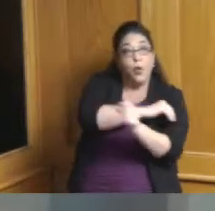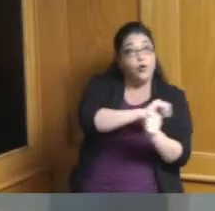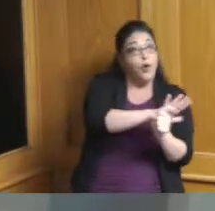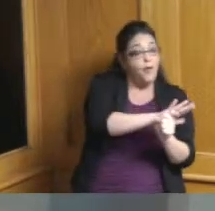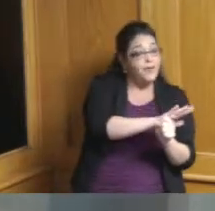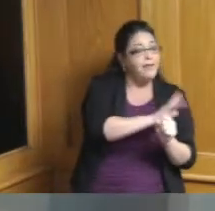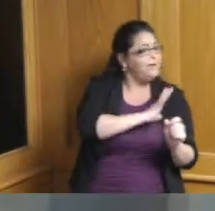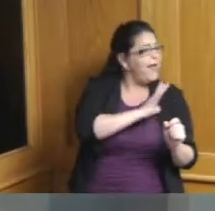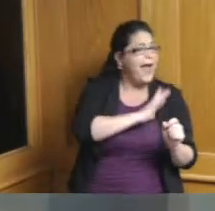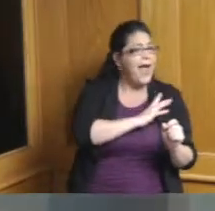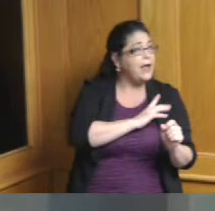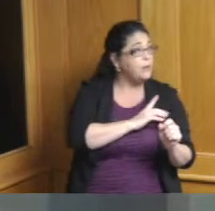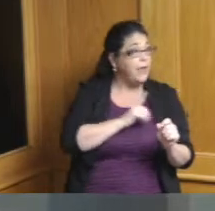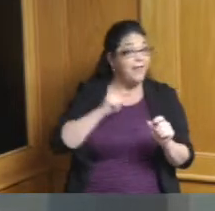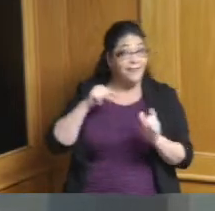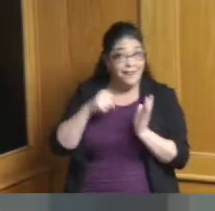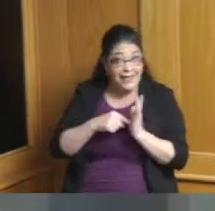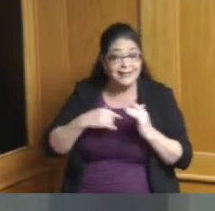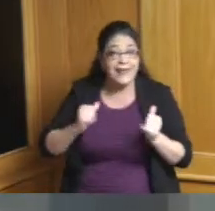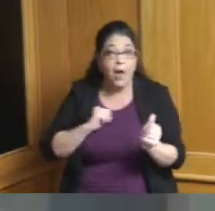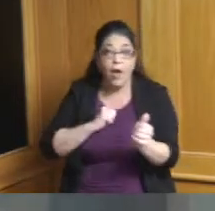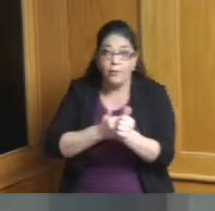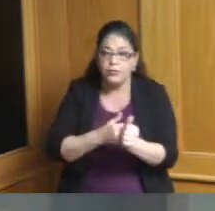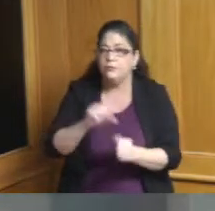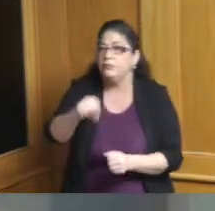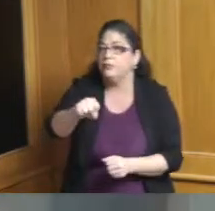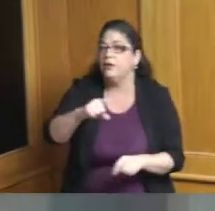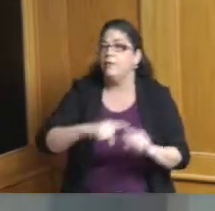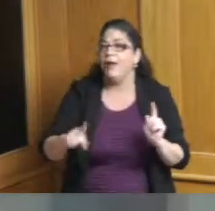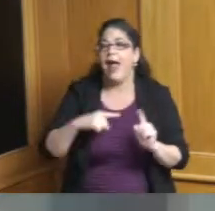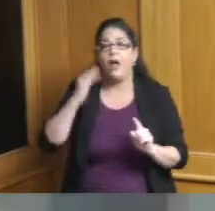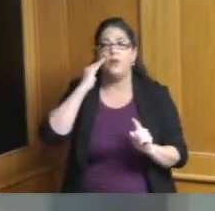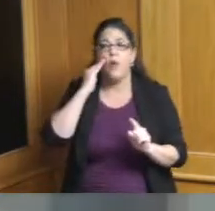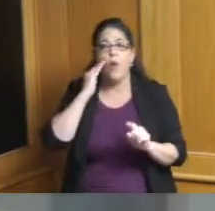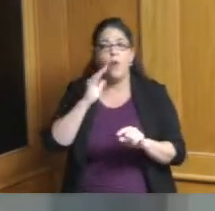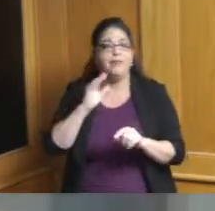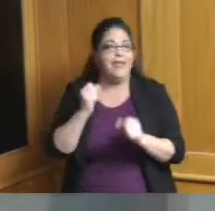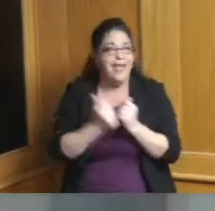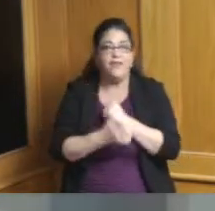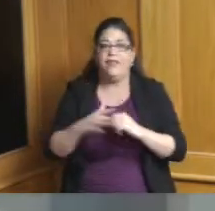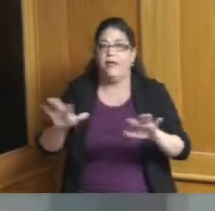this is up to date but we know we had to slow down because of covey but I'd like to see if anything